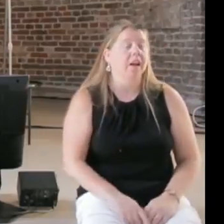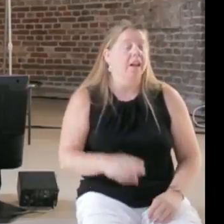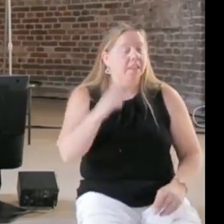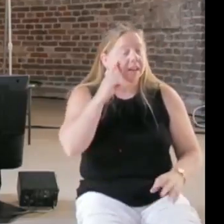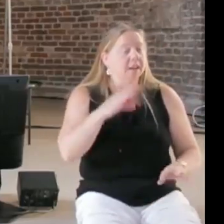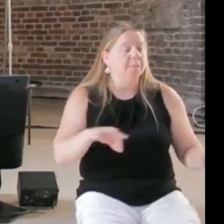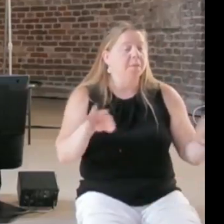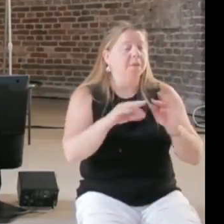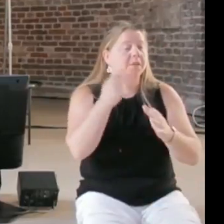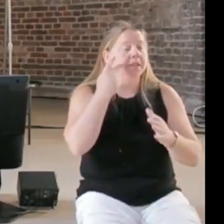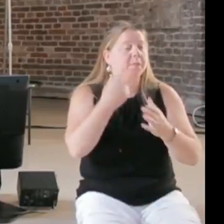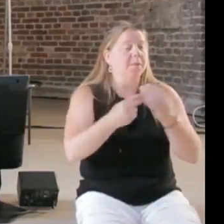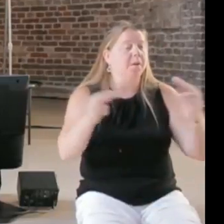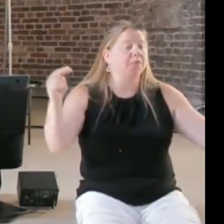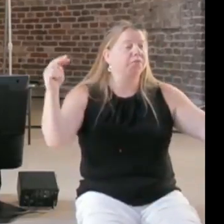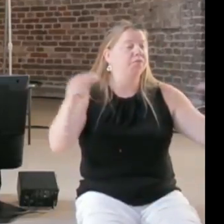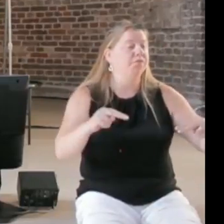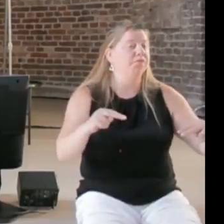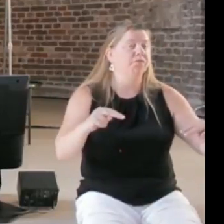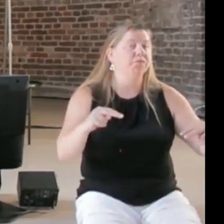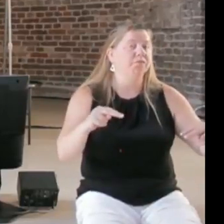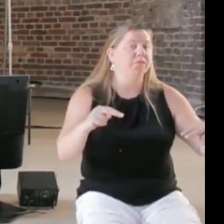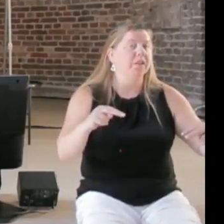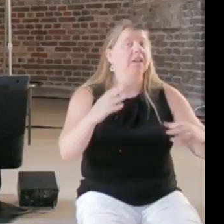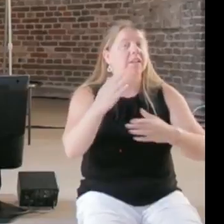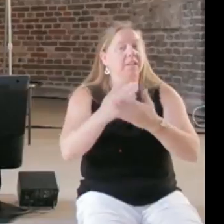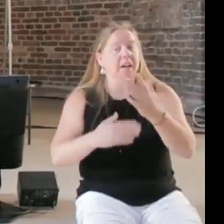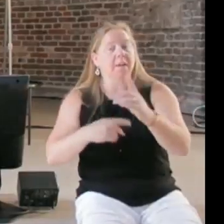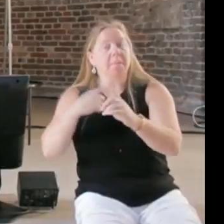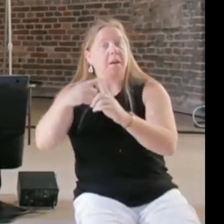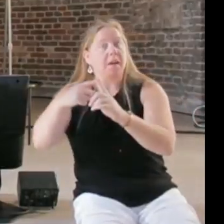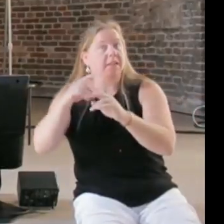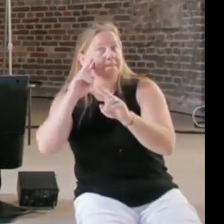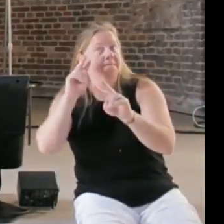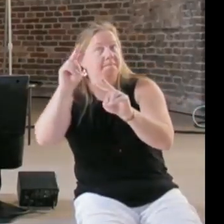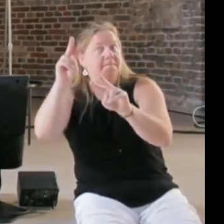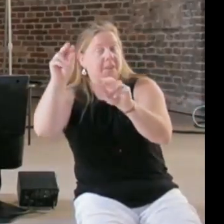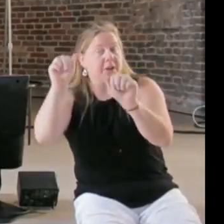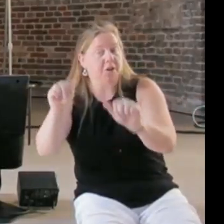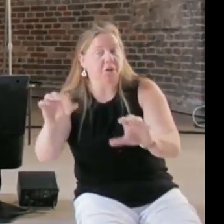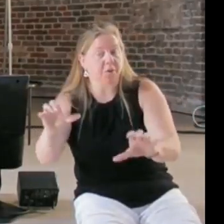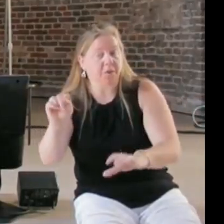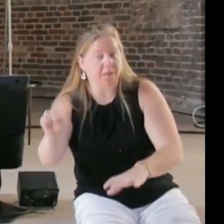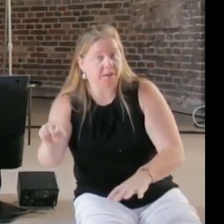opportunity more chances with a positive outlook of what could be possible, and obviously the